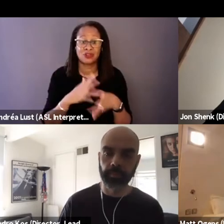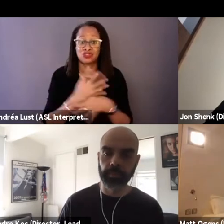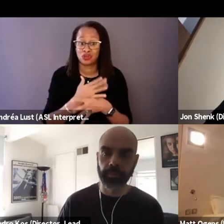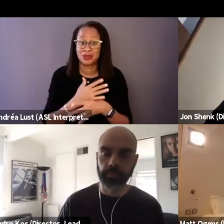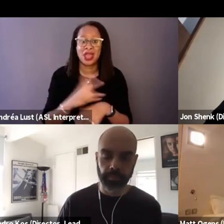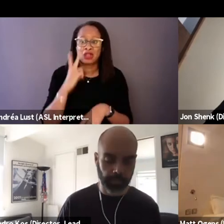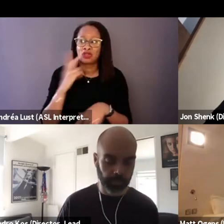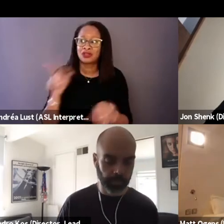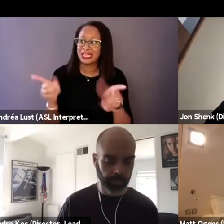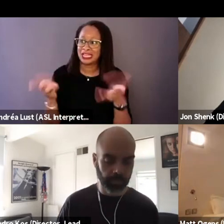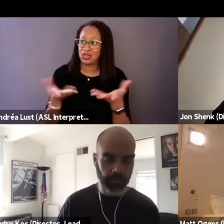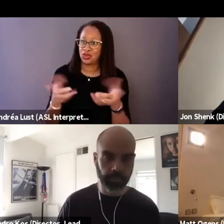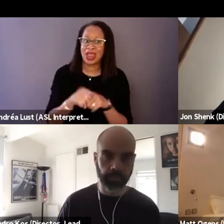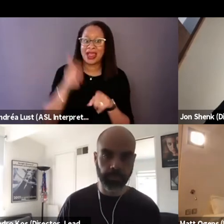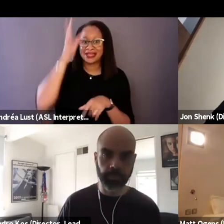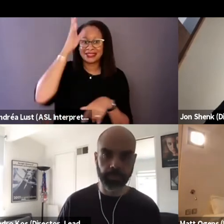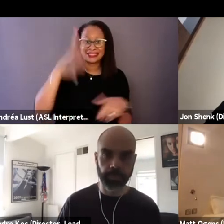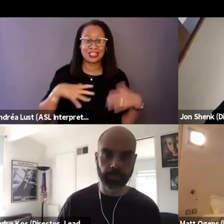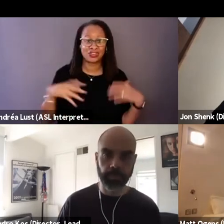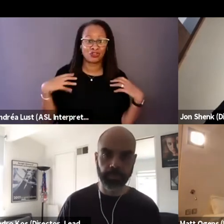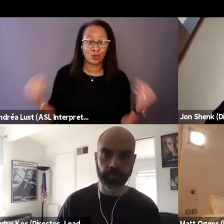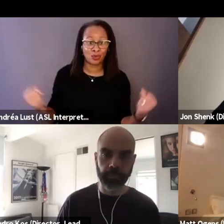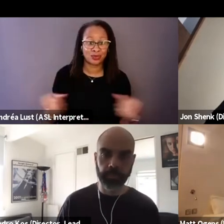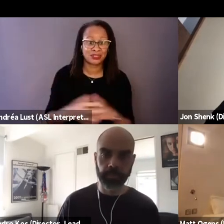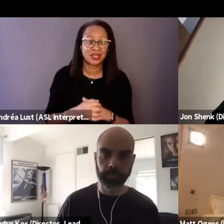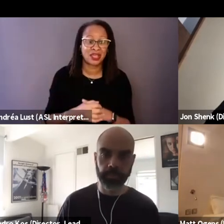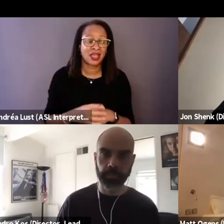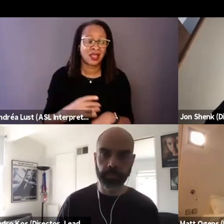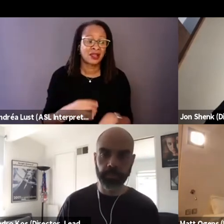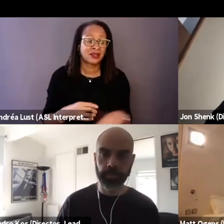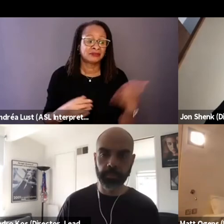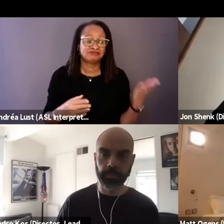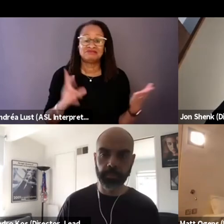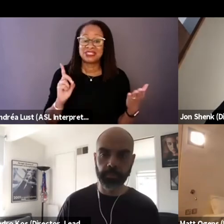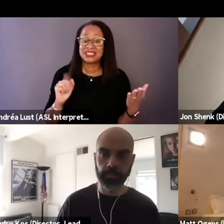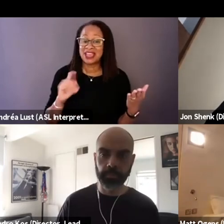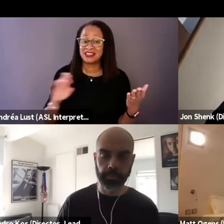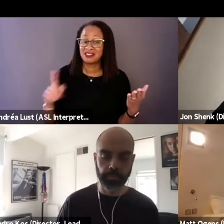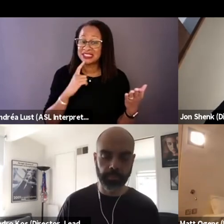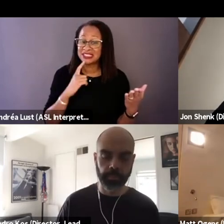It also really, I mean for me, it taps in to what you said